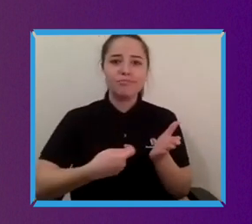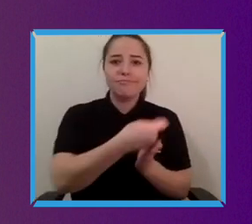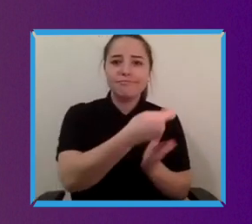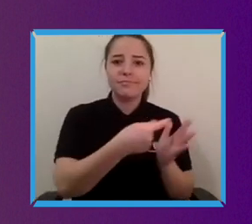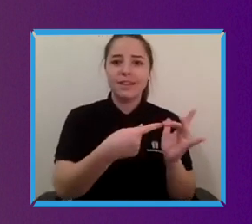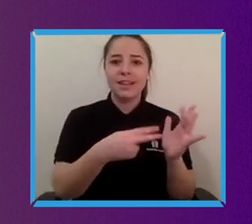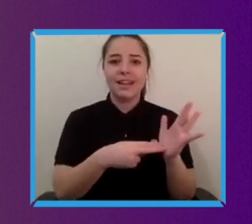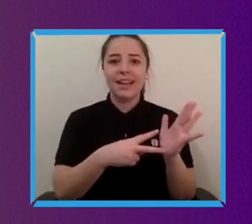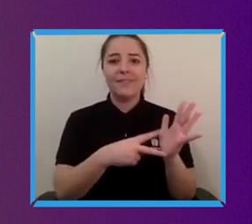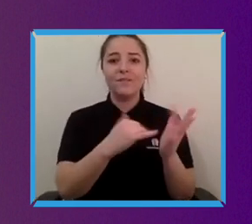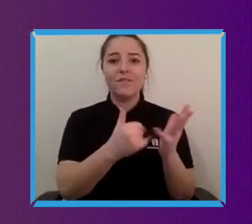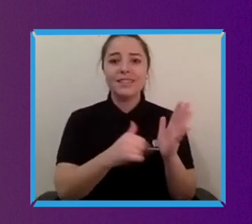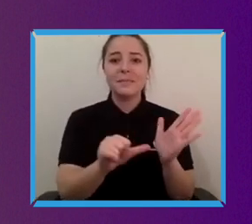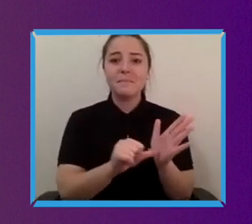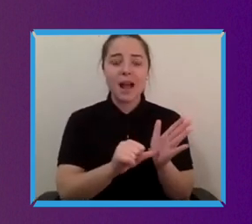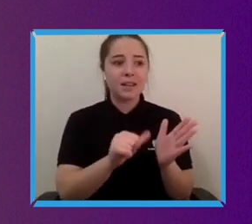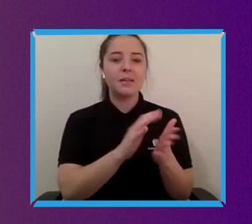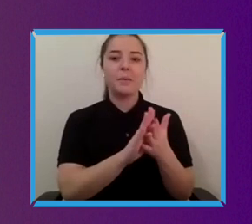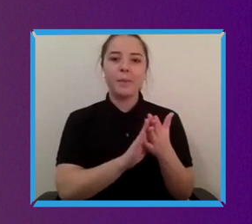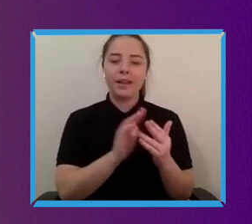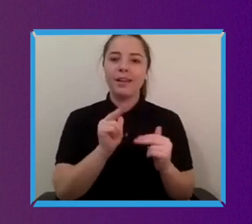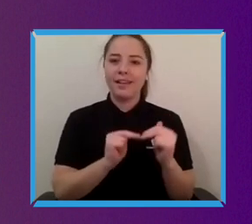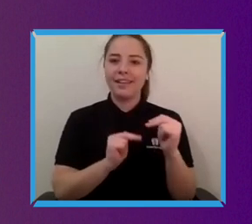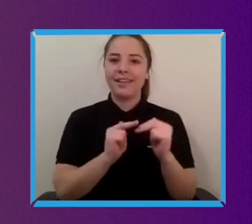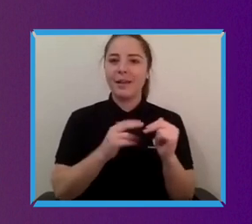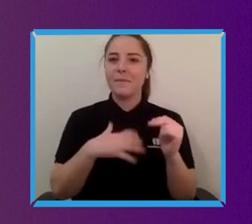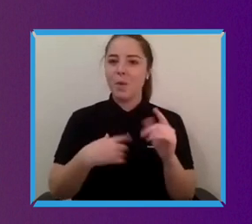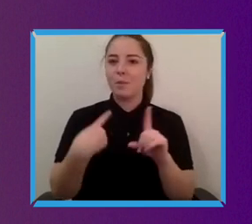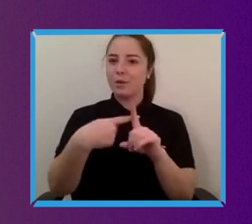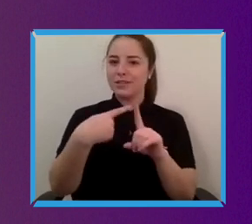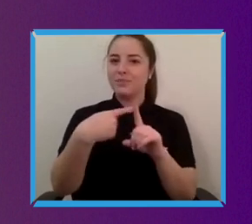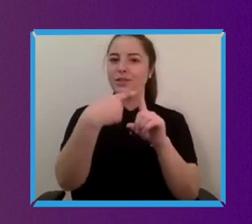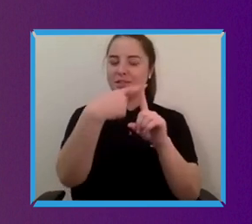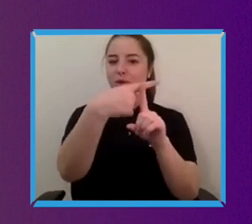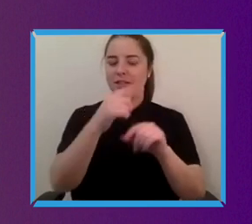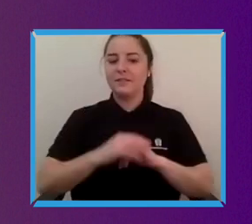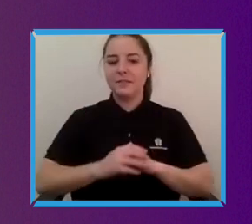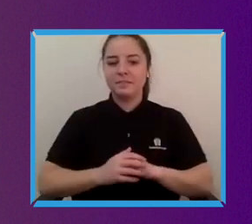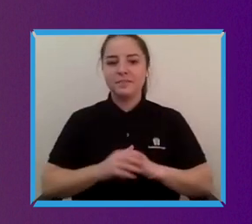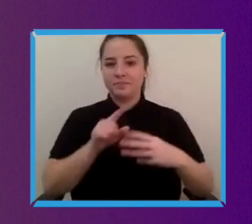virtuous cycle upwards. That's brilliant how about you Janice.